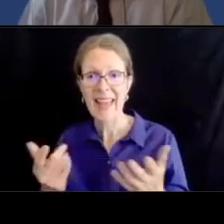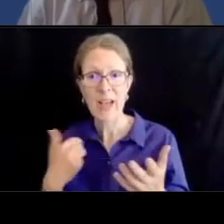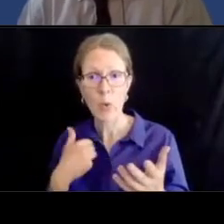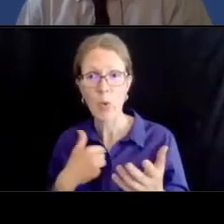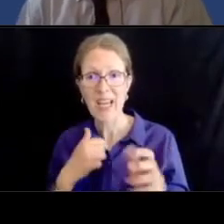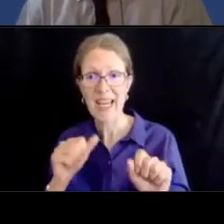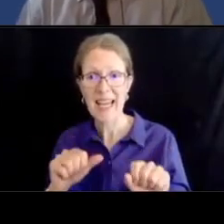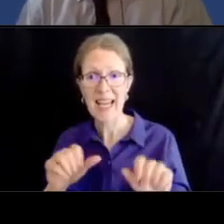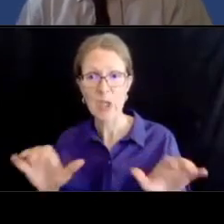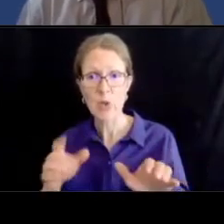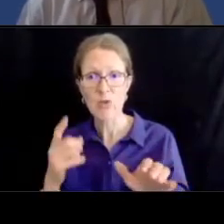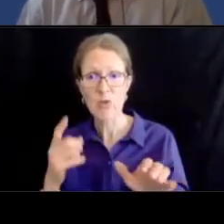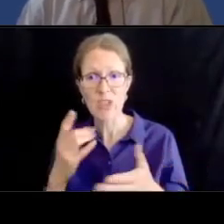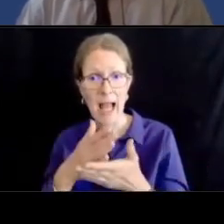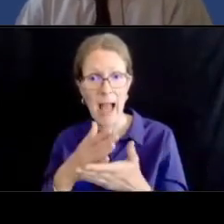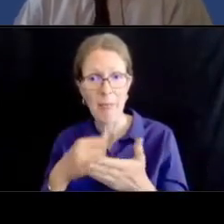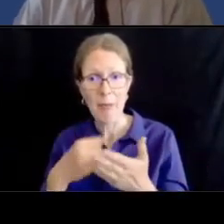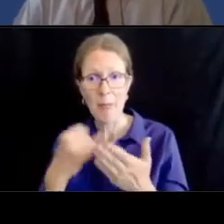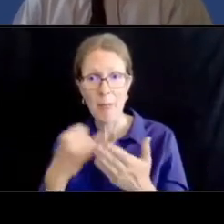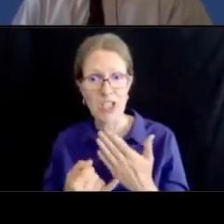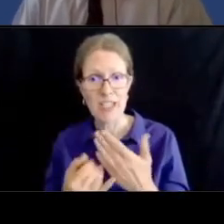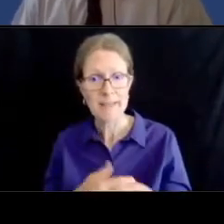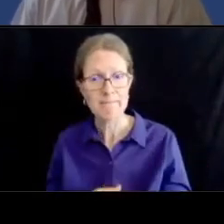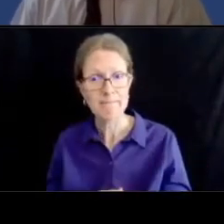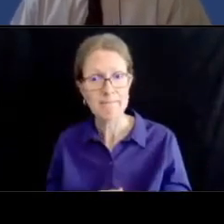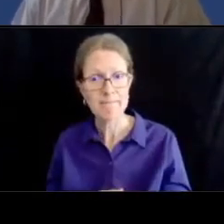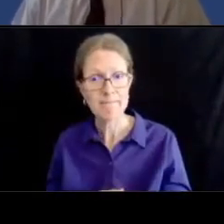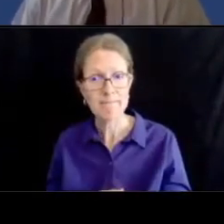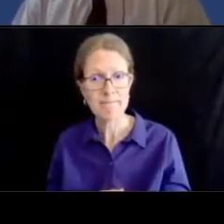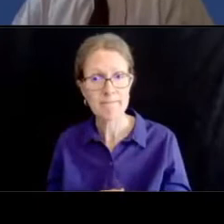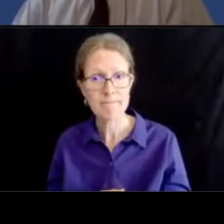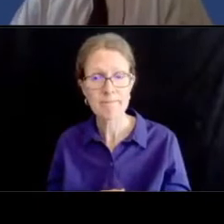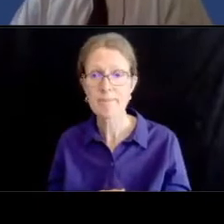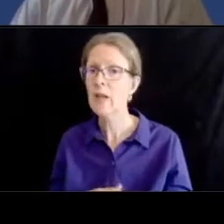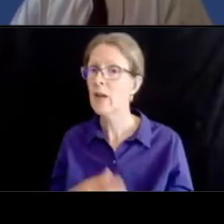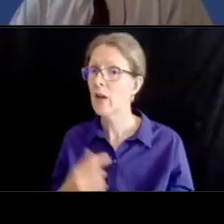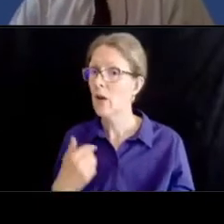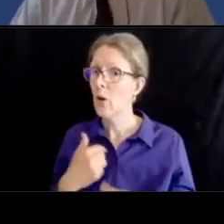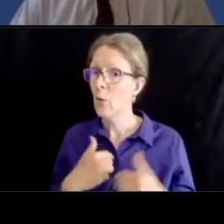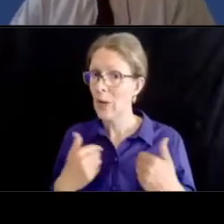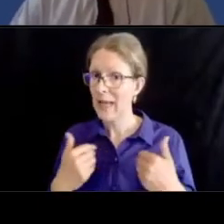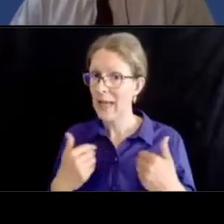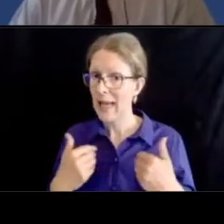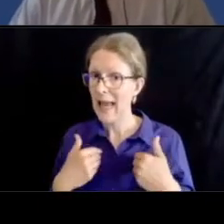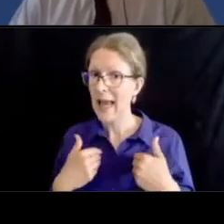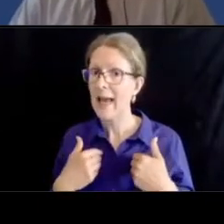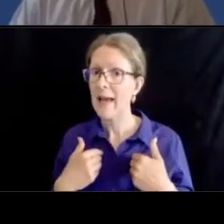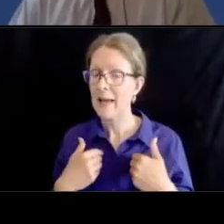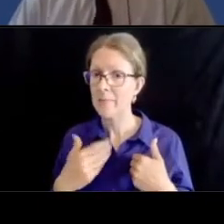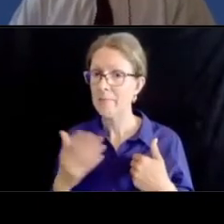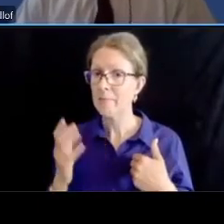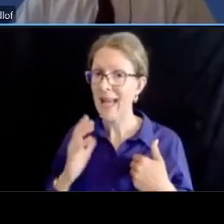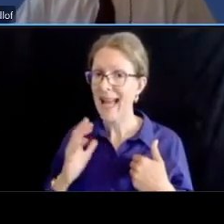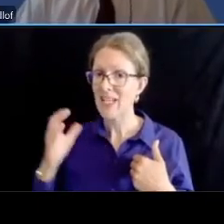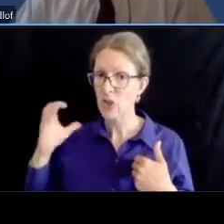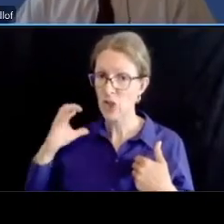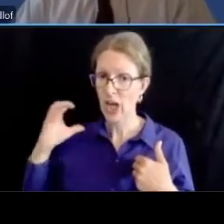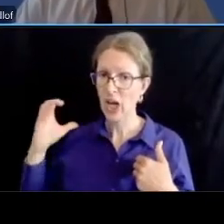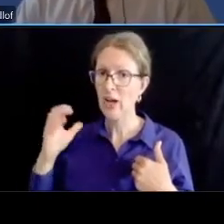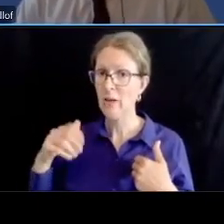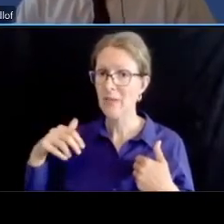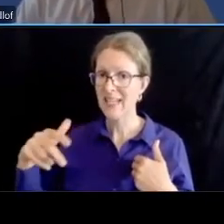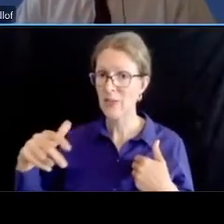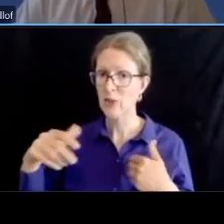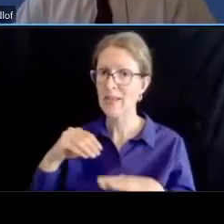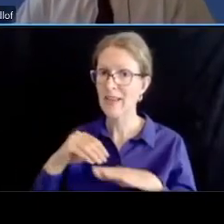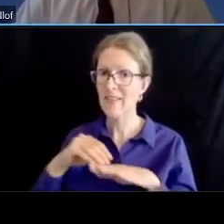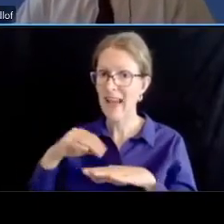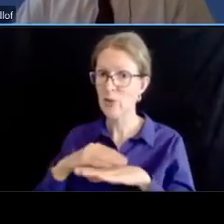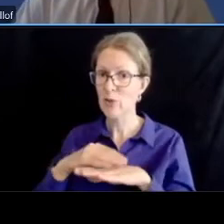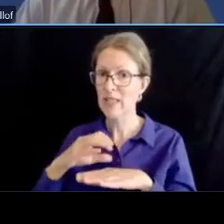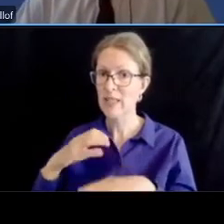past chair of the pedestrian advisory uh committee council on our community advisory committee so